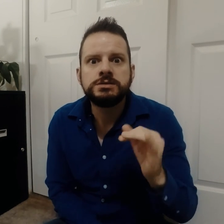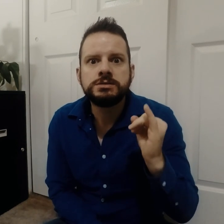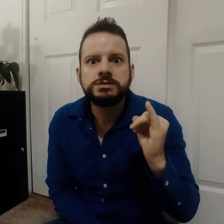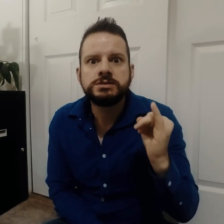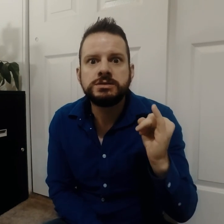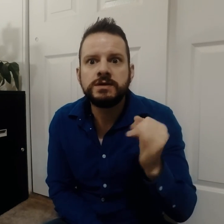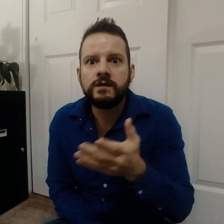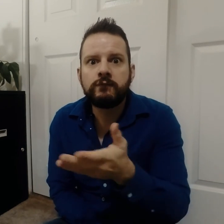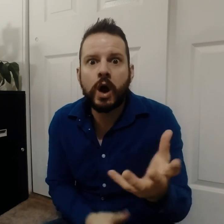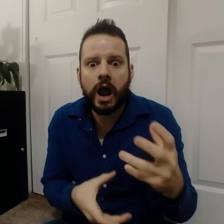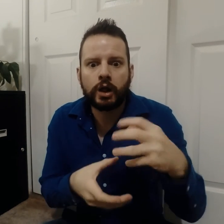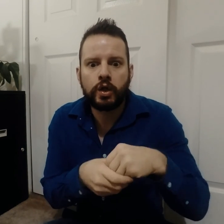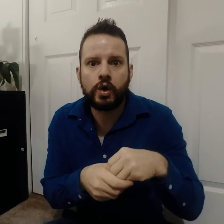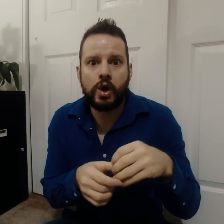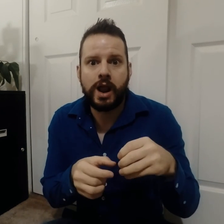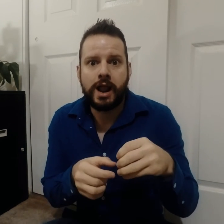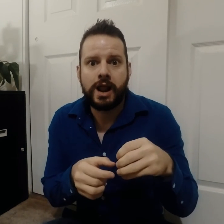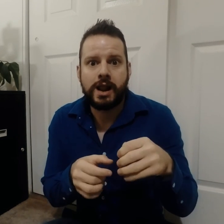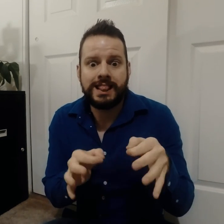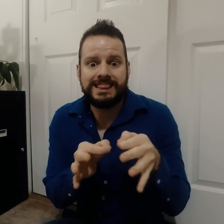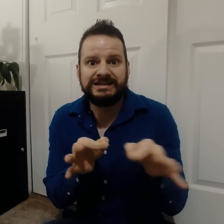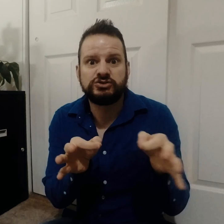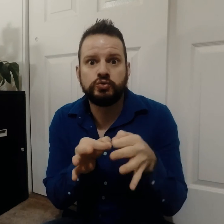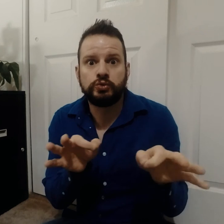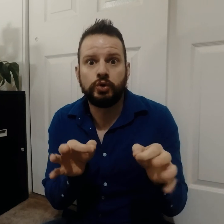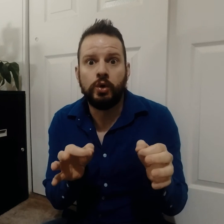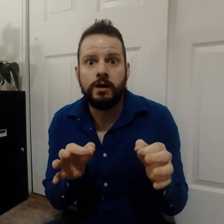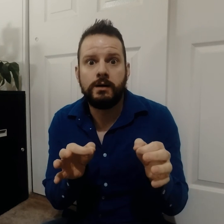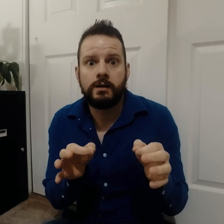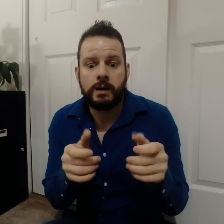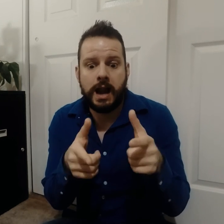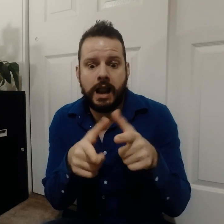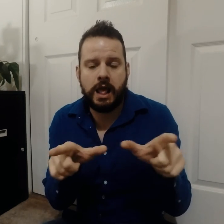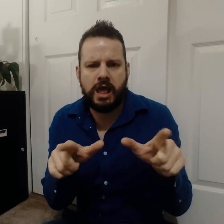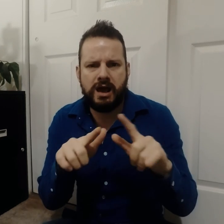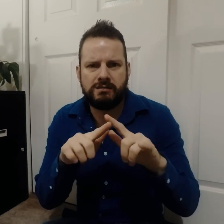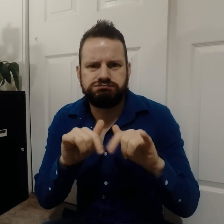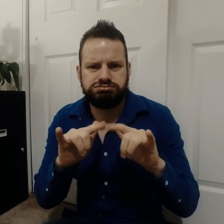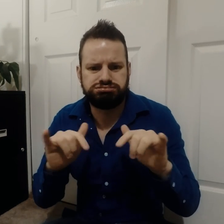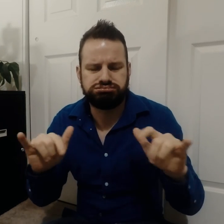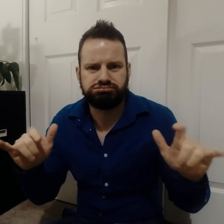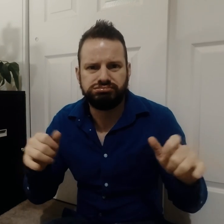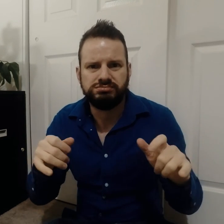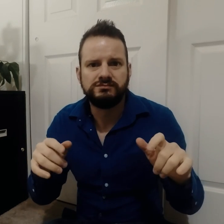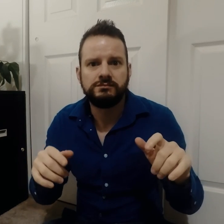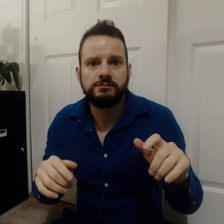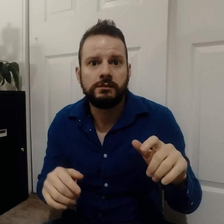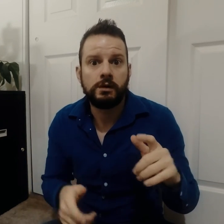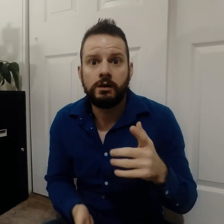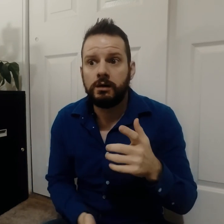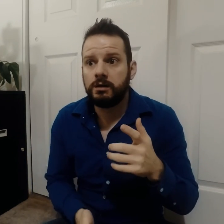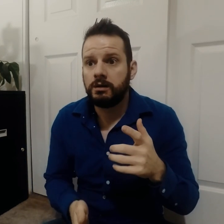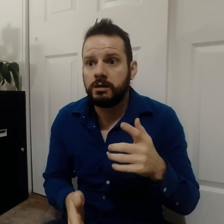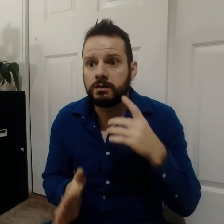If you include many different captioned languages; for example,